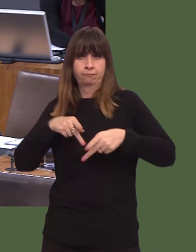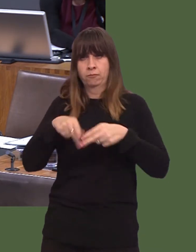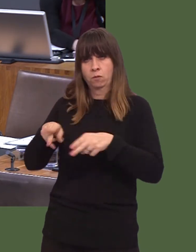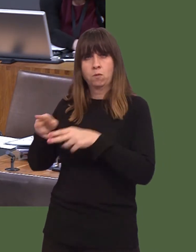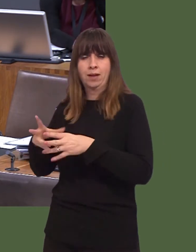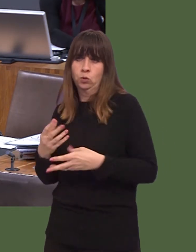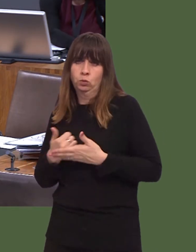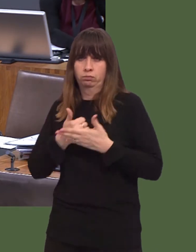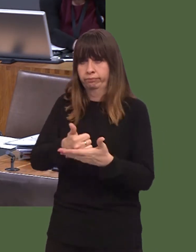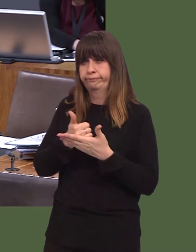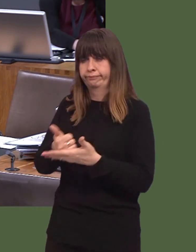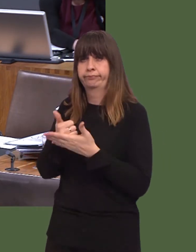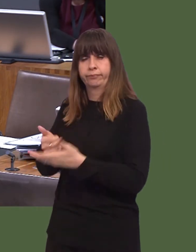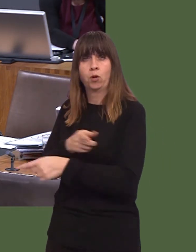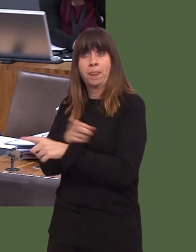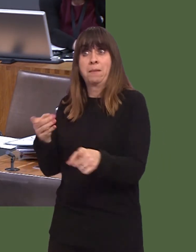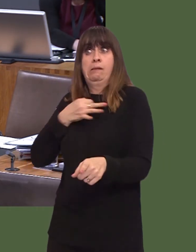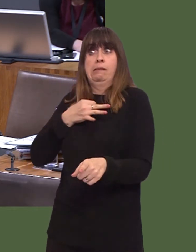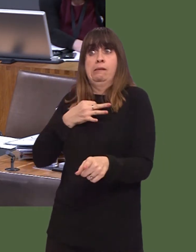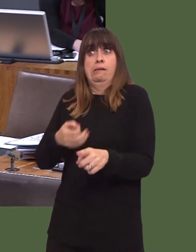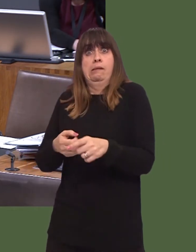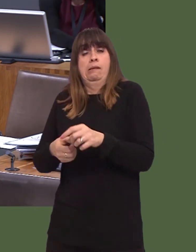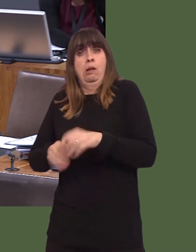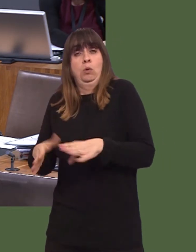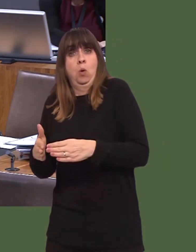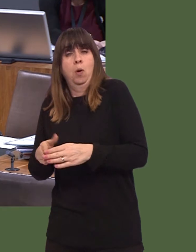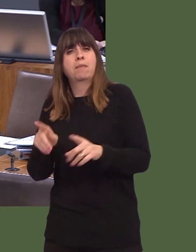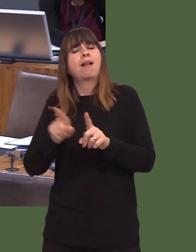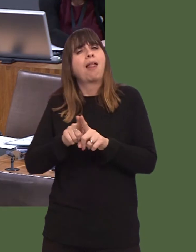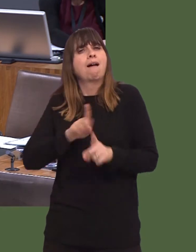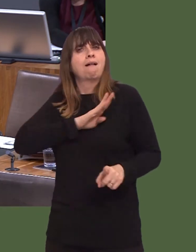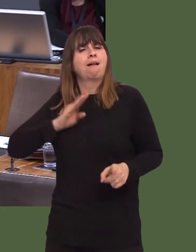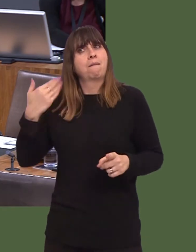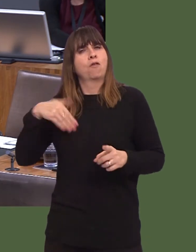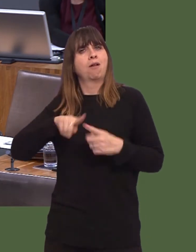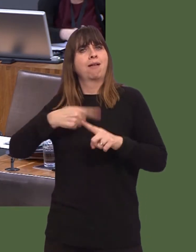community most at riskófor example, ex-service personnel, those who are ex-offendersóand